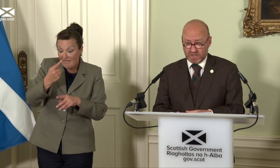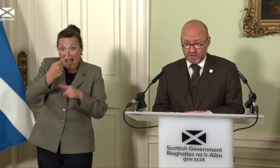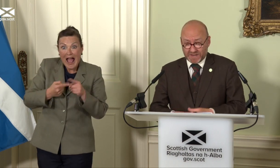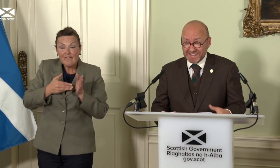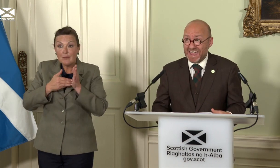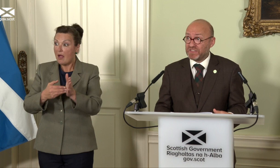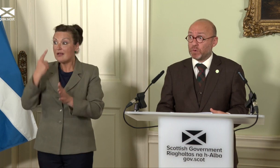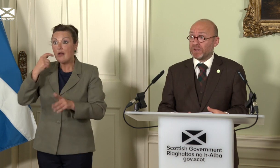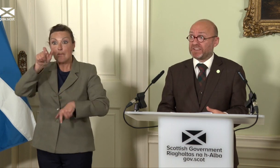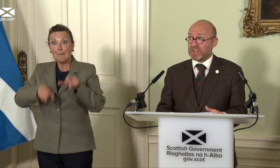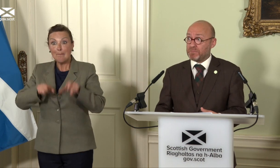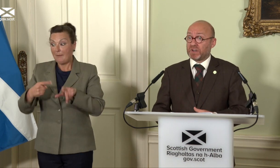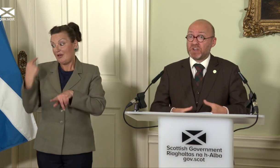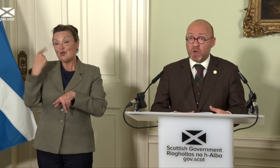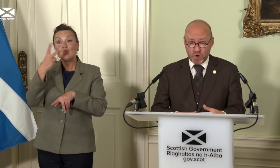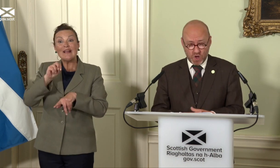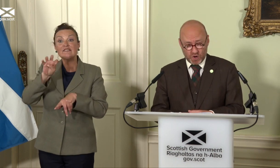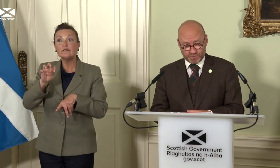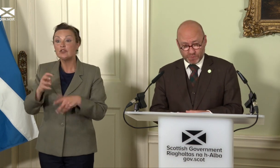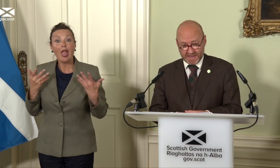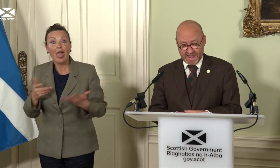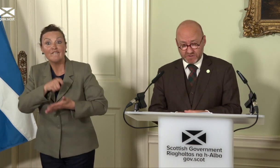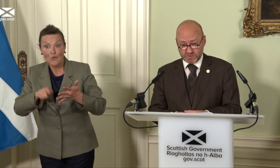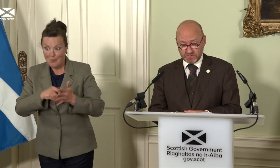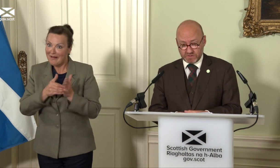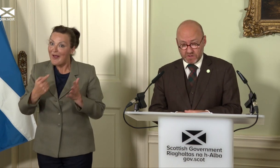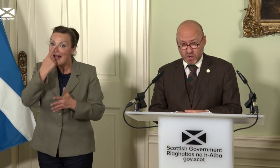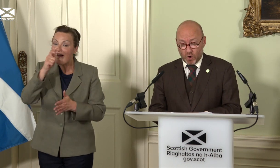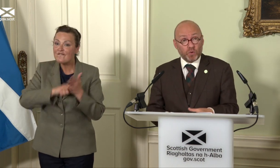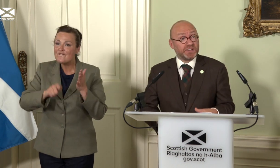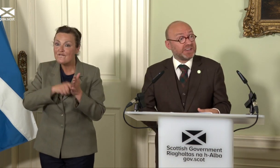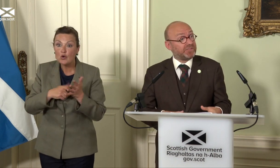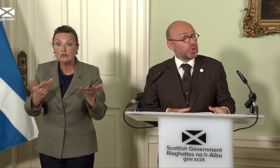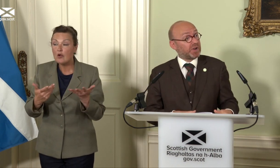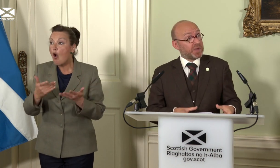who didn’t get to vote last time but are now of voting age, or indeed if you are one of the